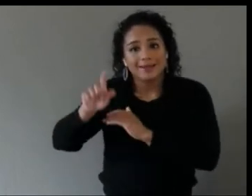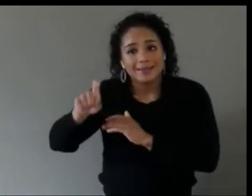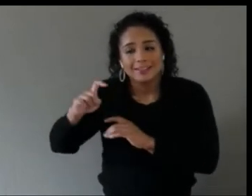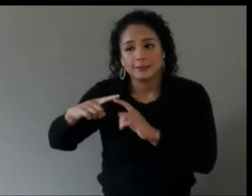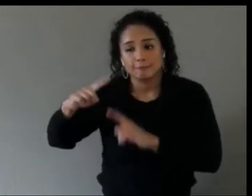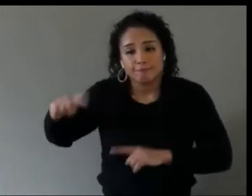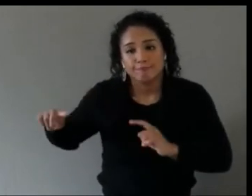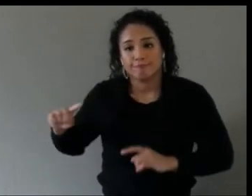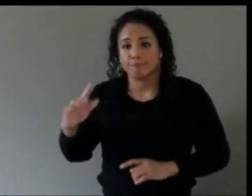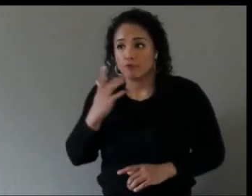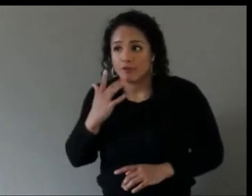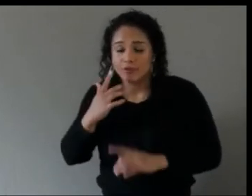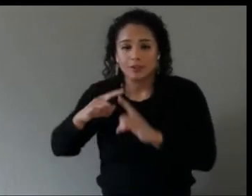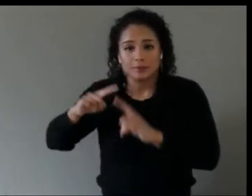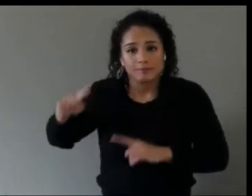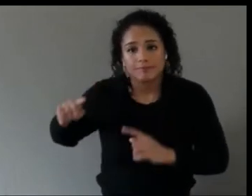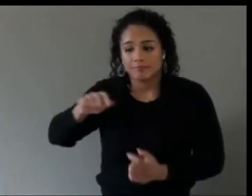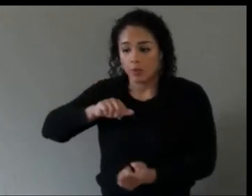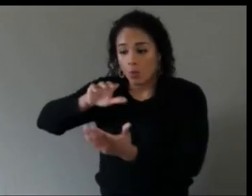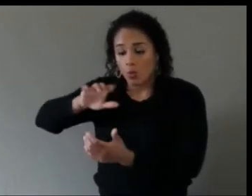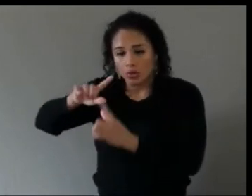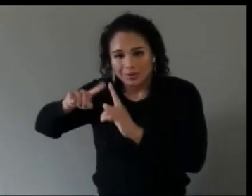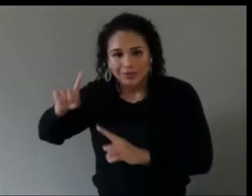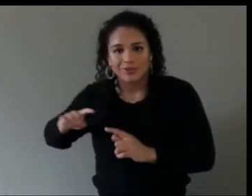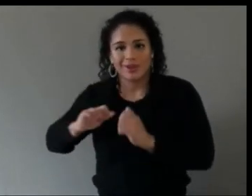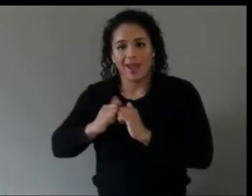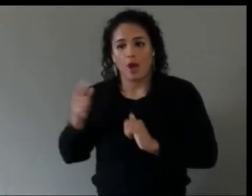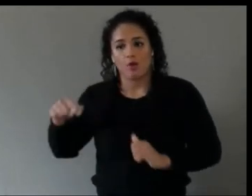with different approaches? And yeah.